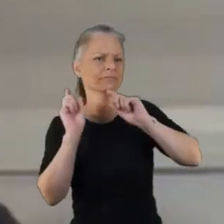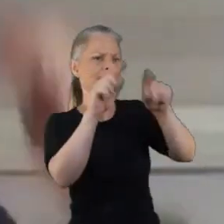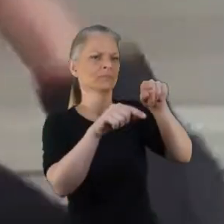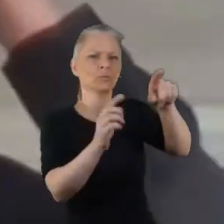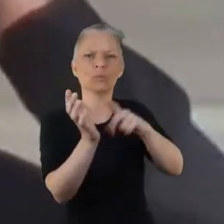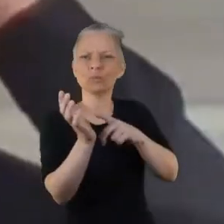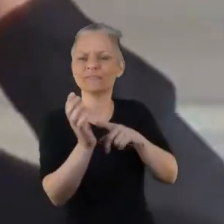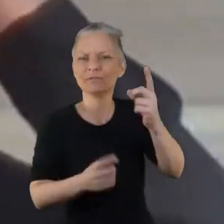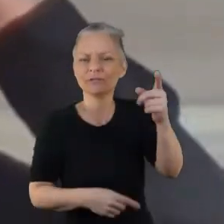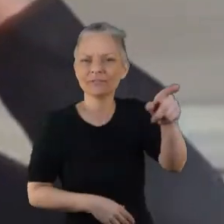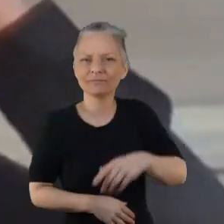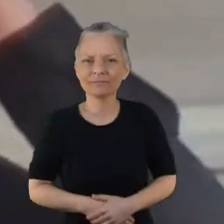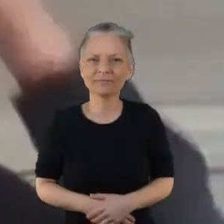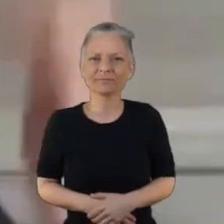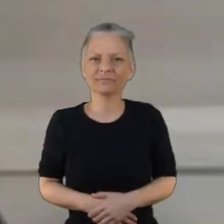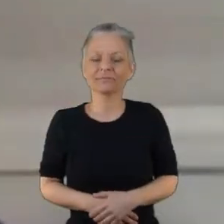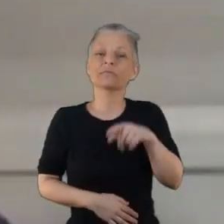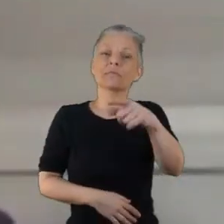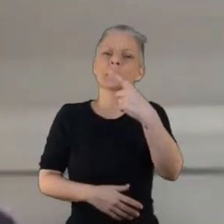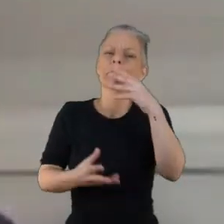Recovery Network has enabled us to do all of that.